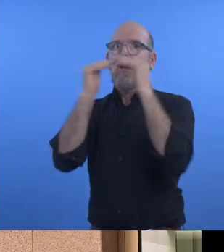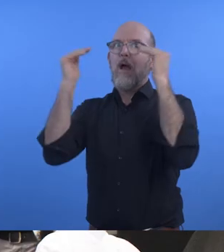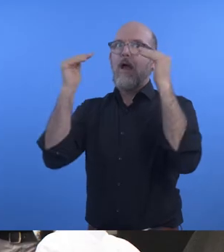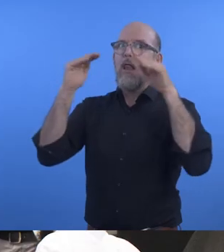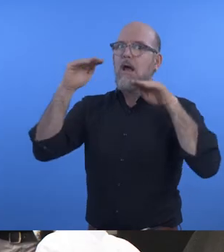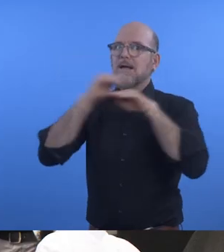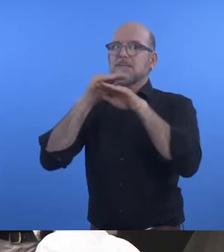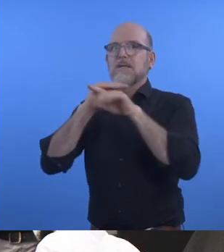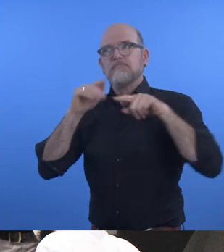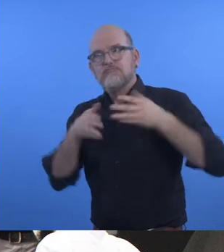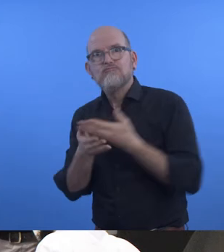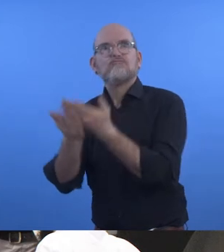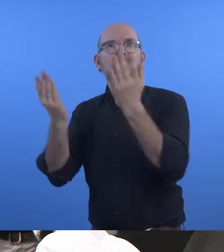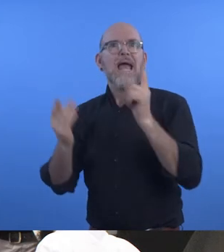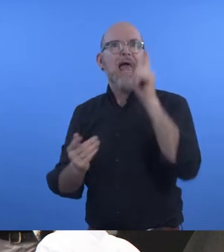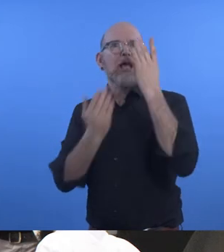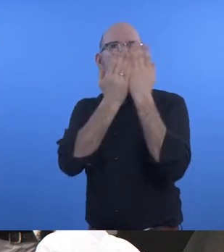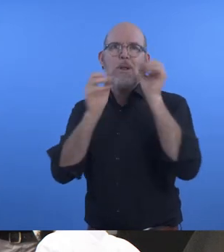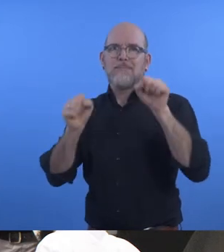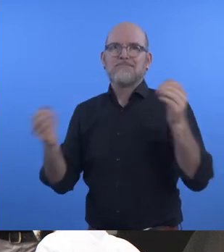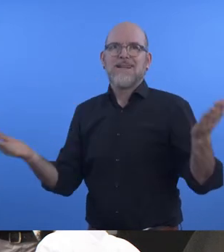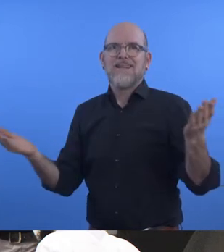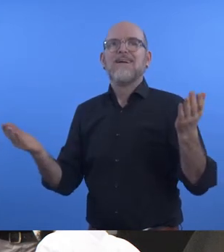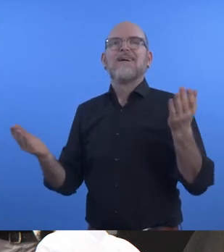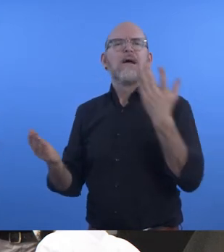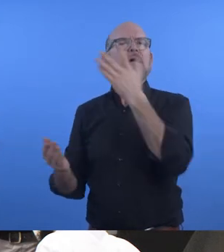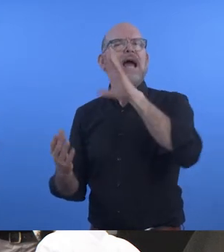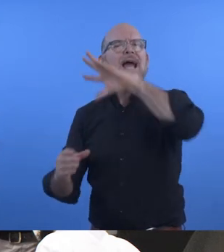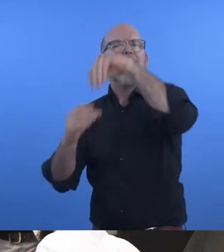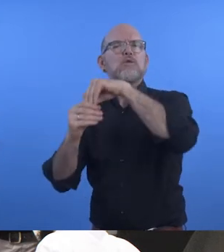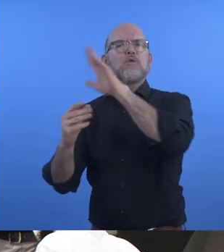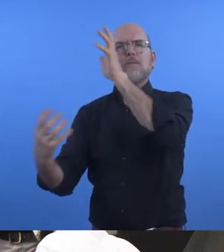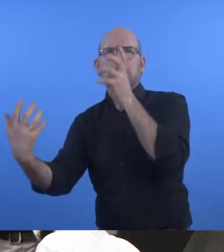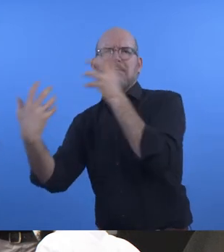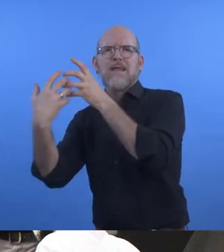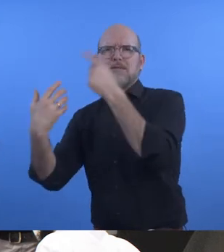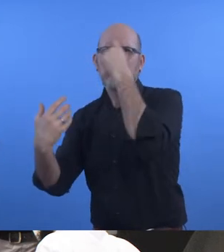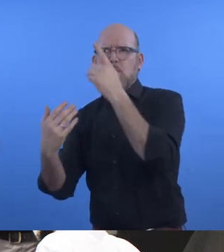to higher education for people with disabilities. Measures include adaptations